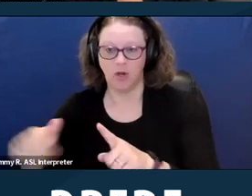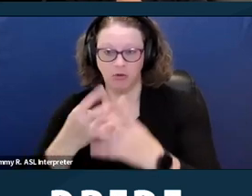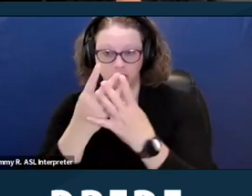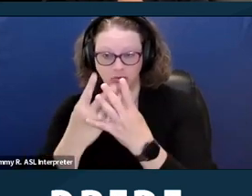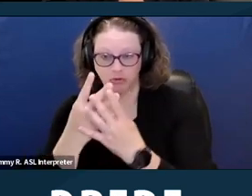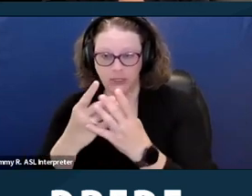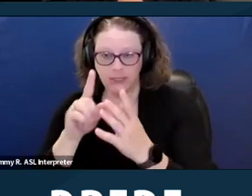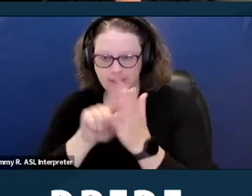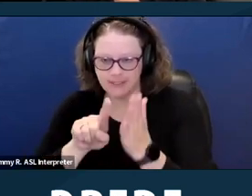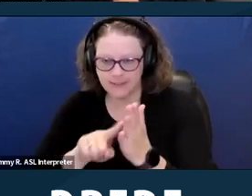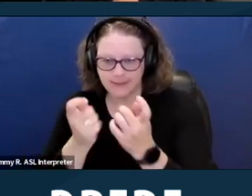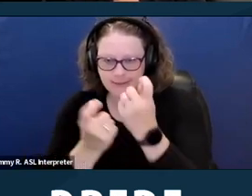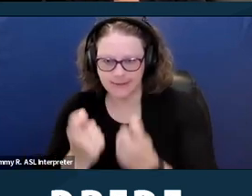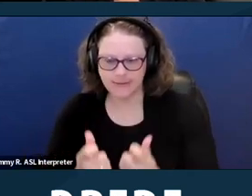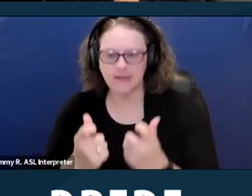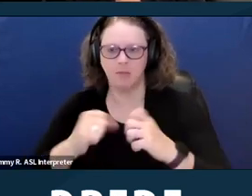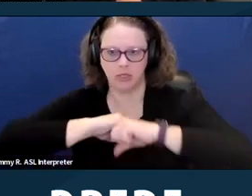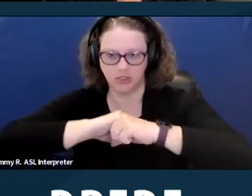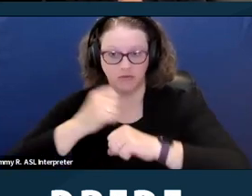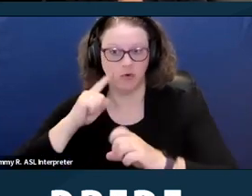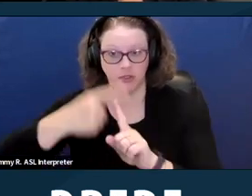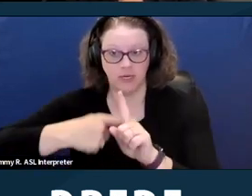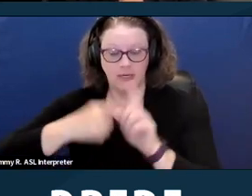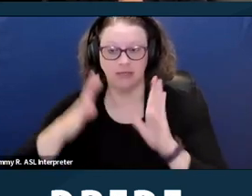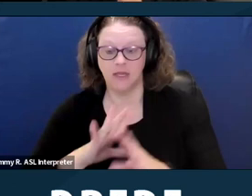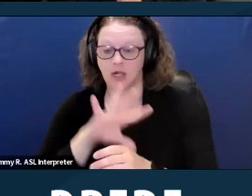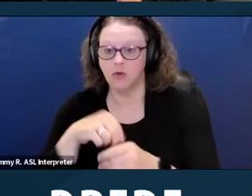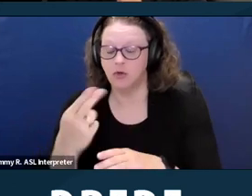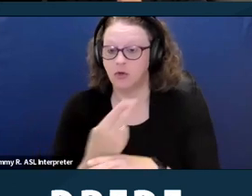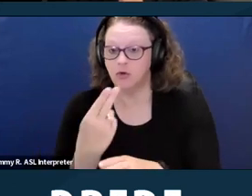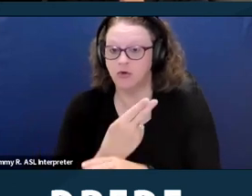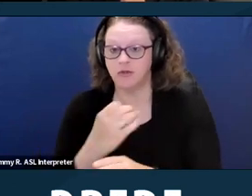for tenants, including the use of income and financial requirements.